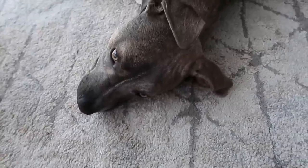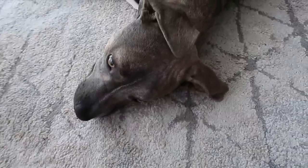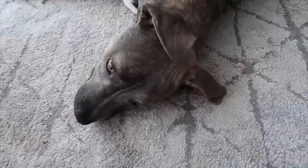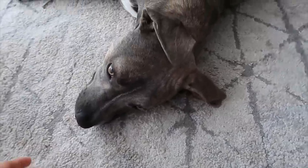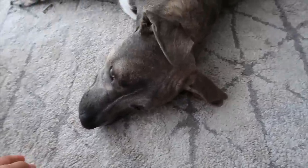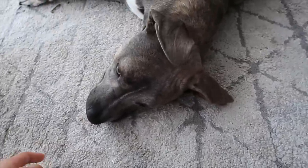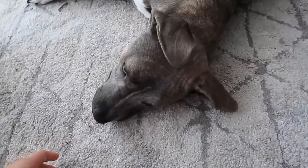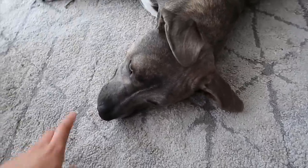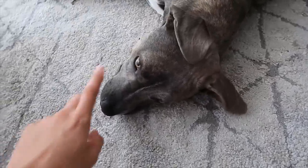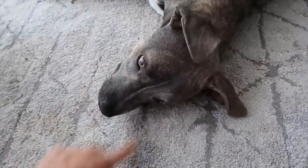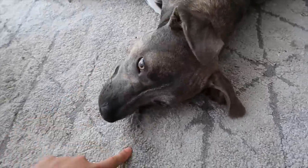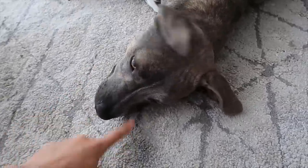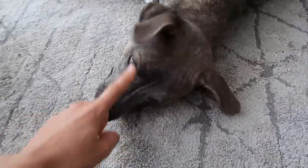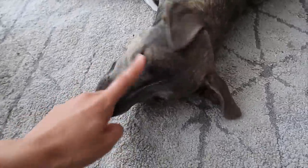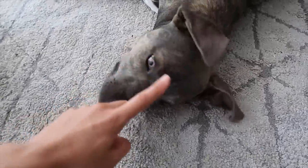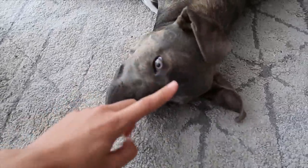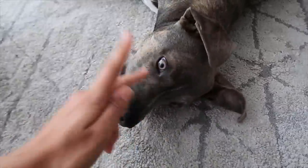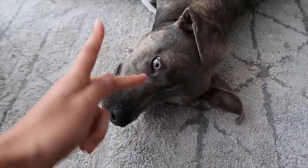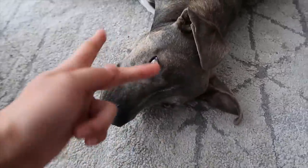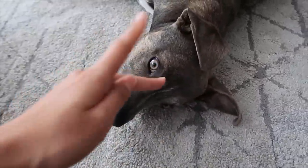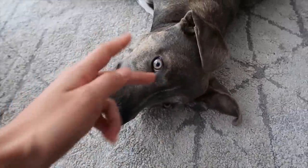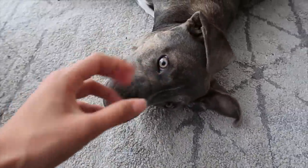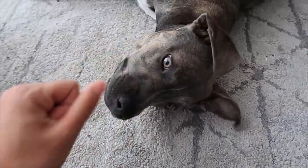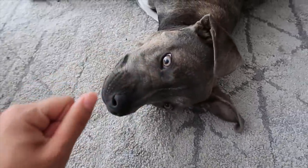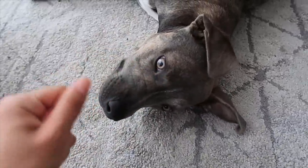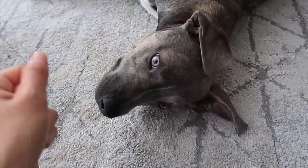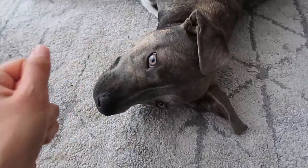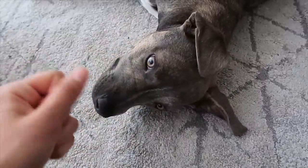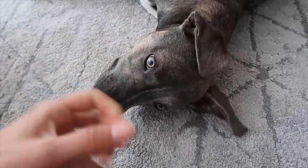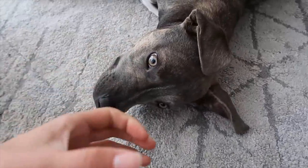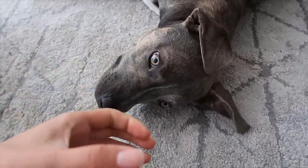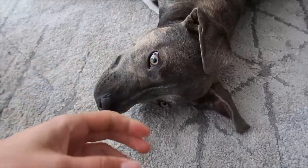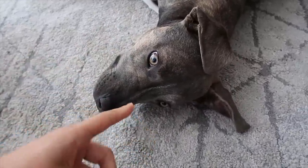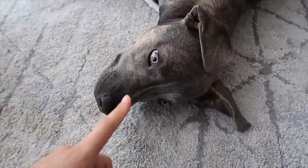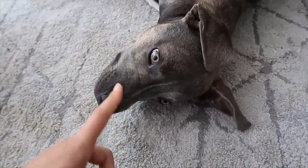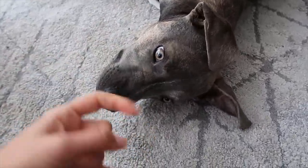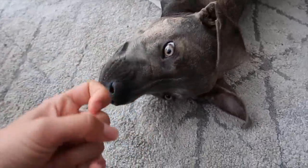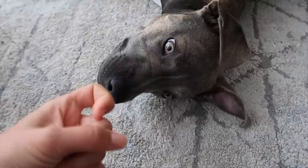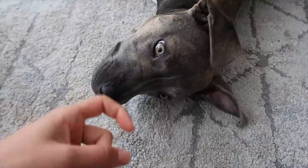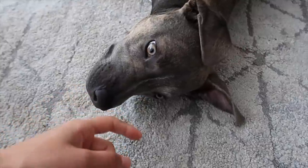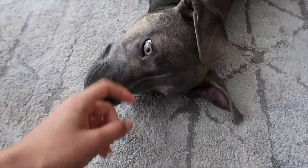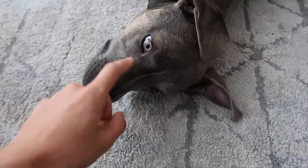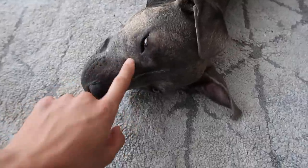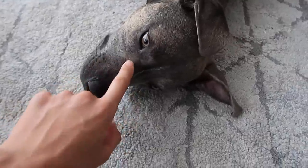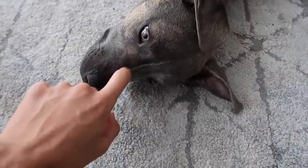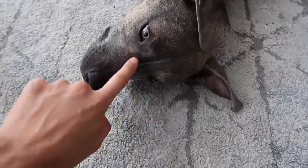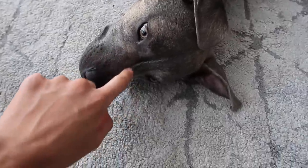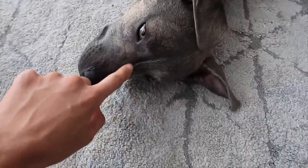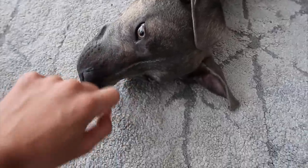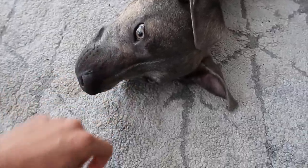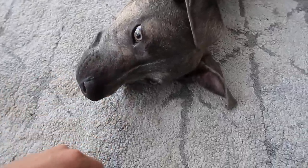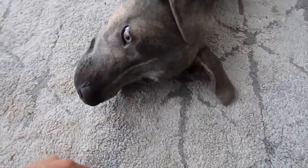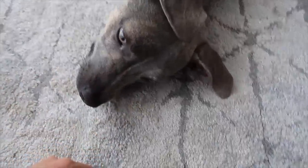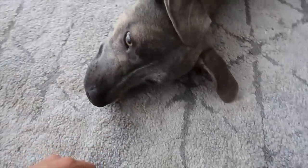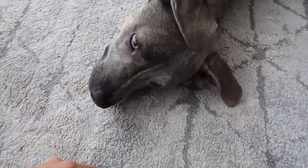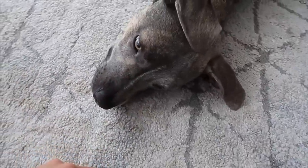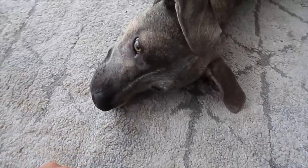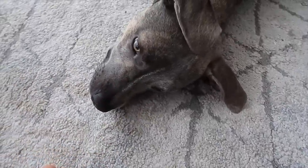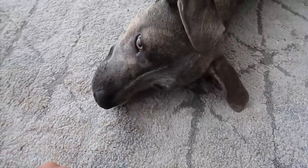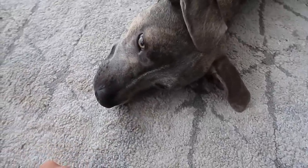E: do you want to come with me? I'm going to go to the kitchen and make a smoothie E: you want to come? E: you want to come withe me?